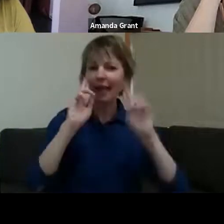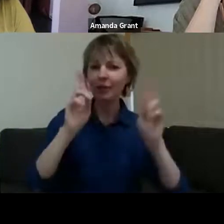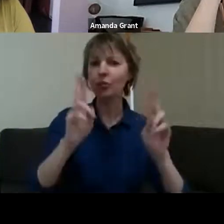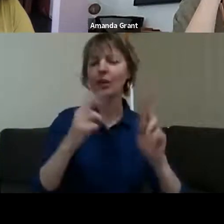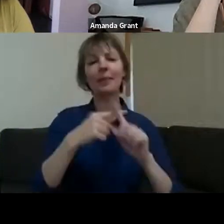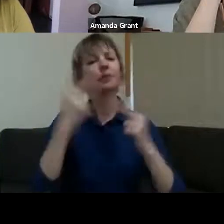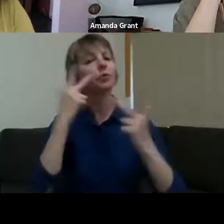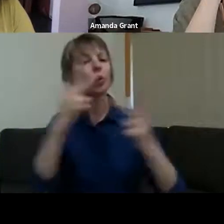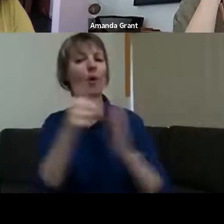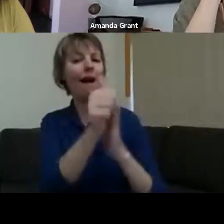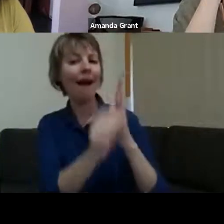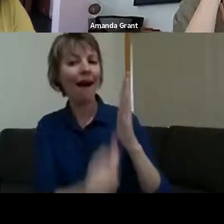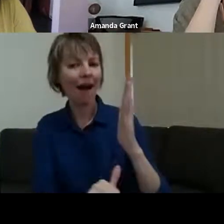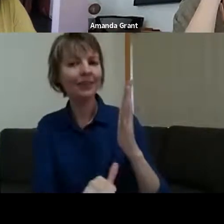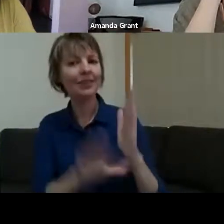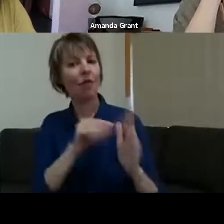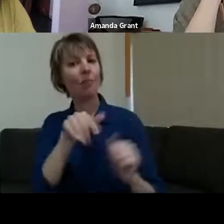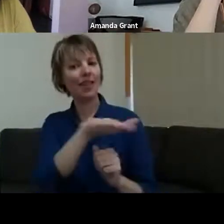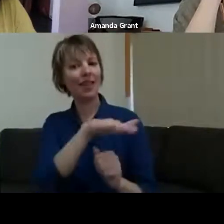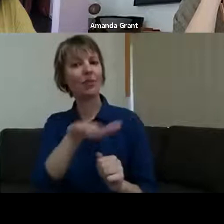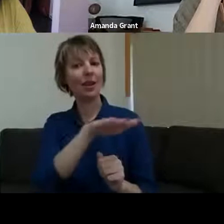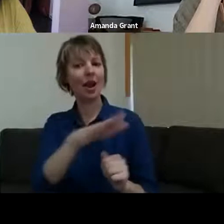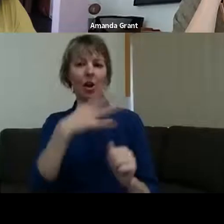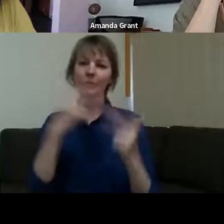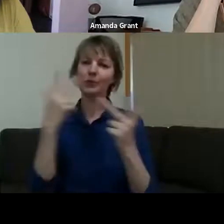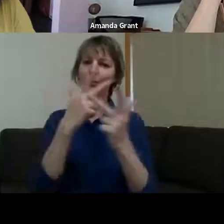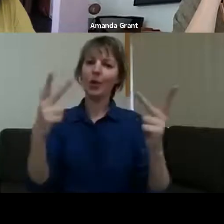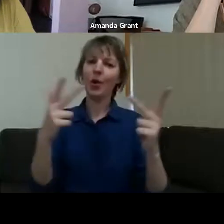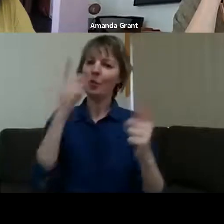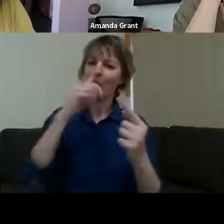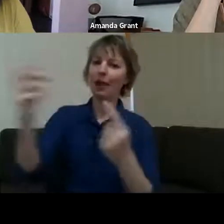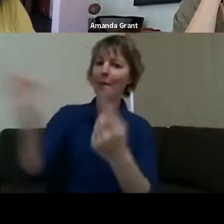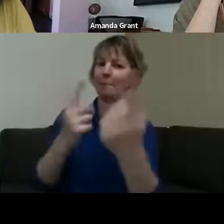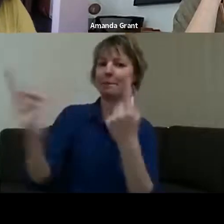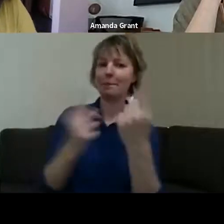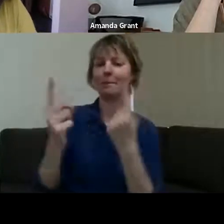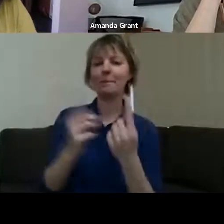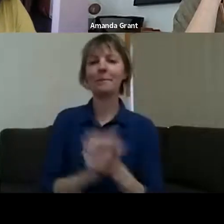that. Tim pointed out to me how needed this was for the community.